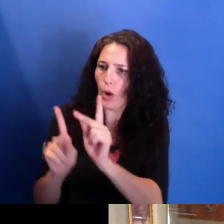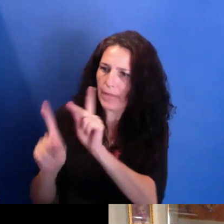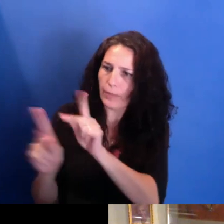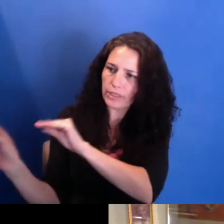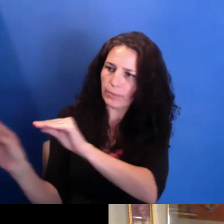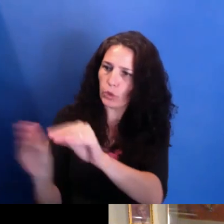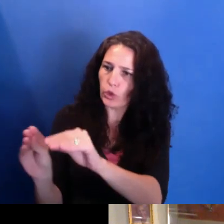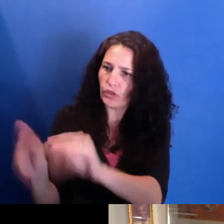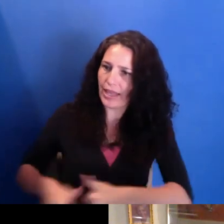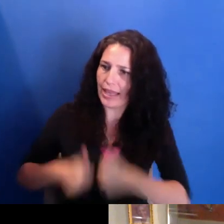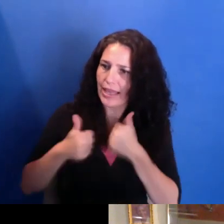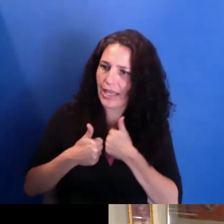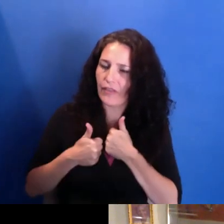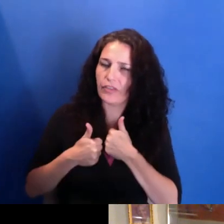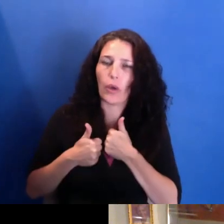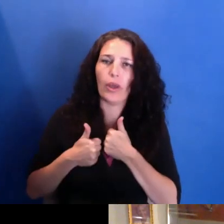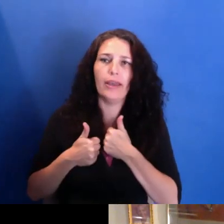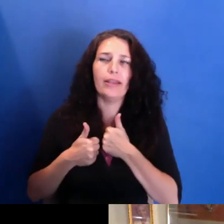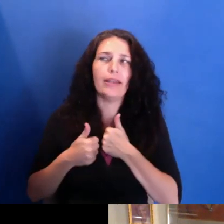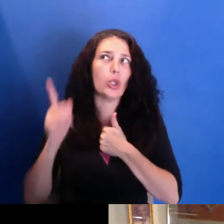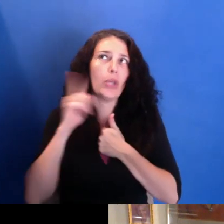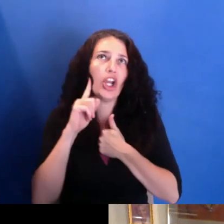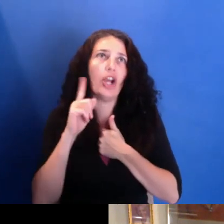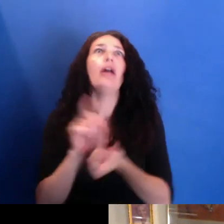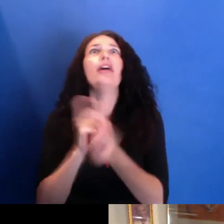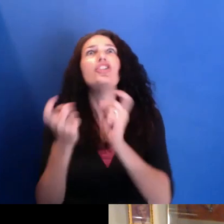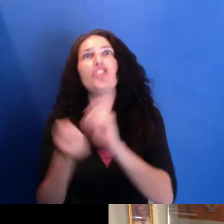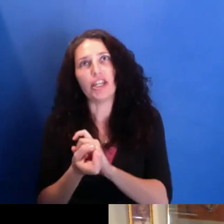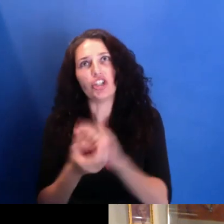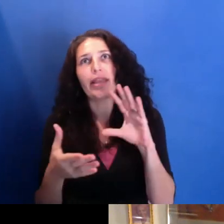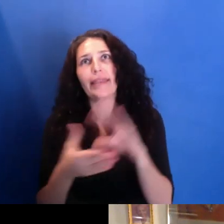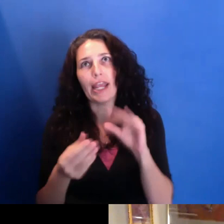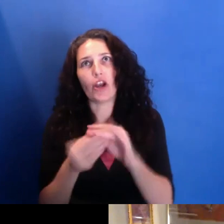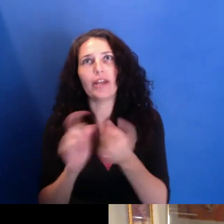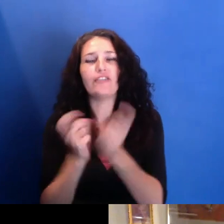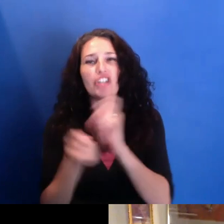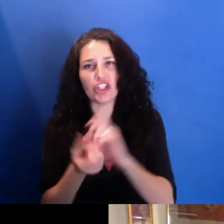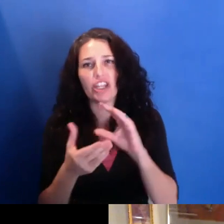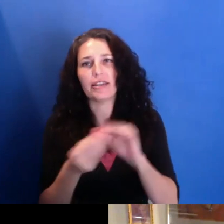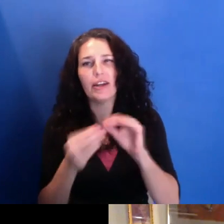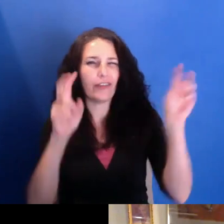changing the narrative, changing the narrative. And-- and to some degree, it's a little bit--